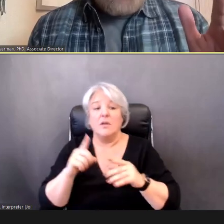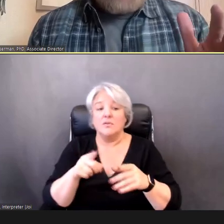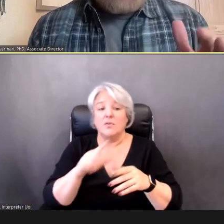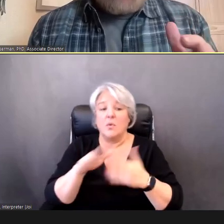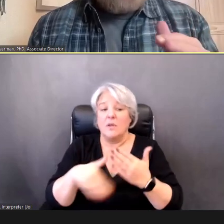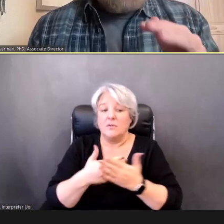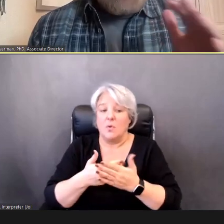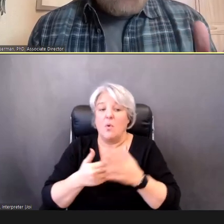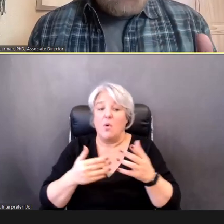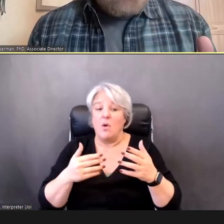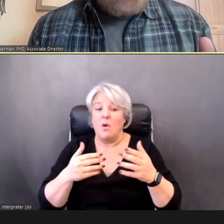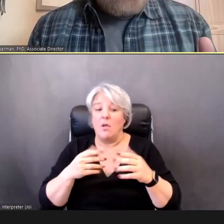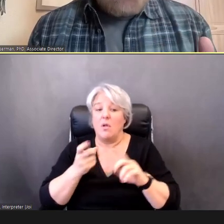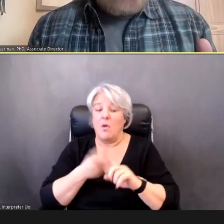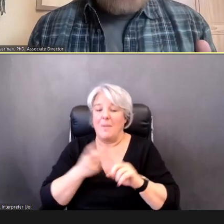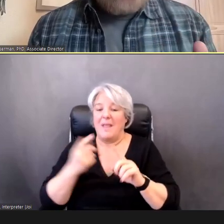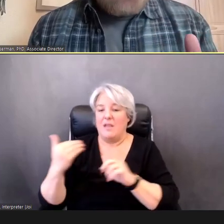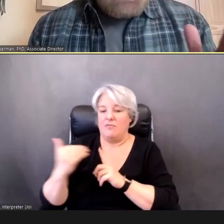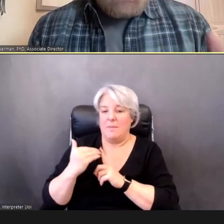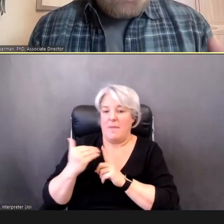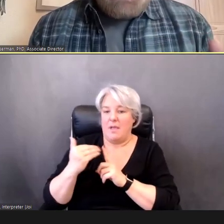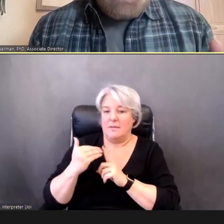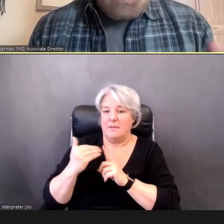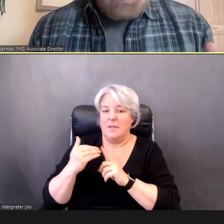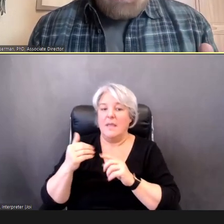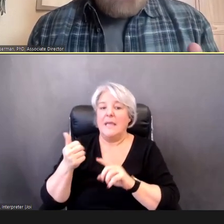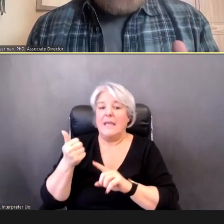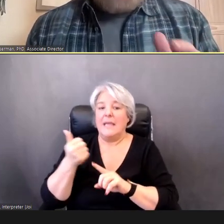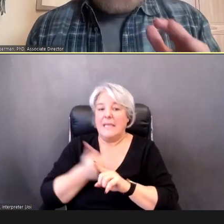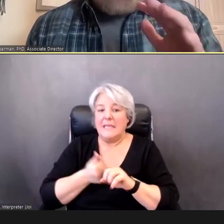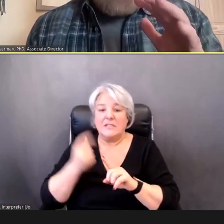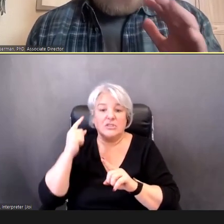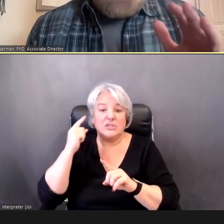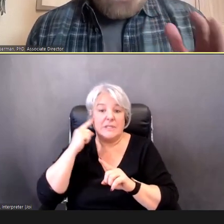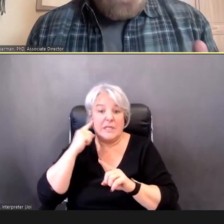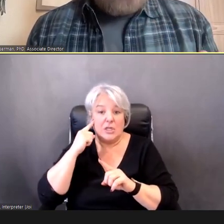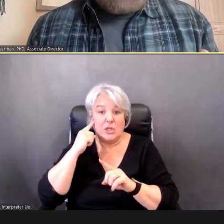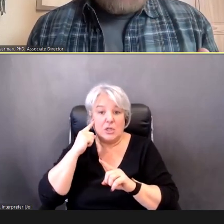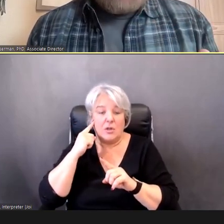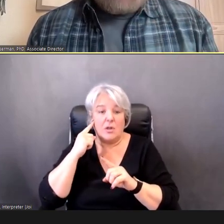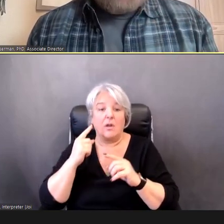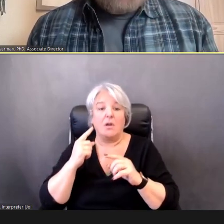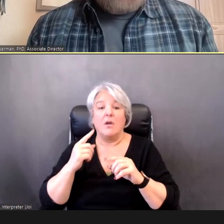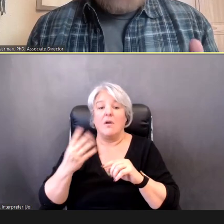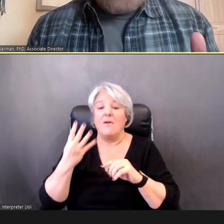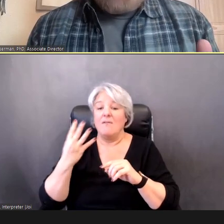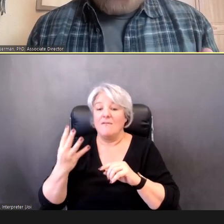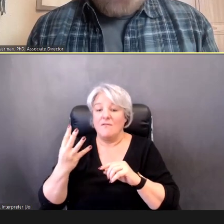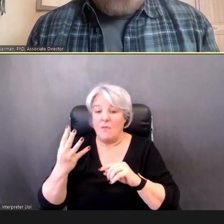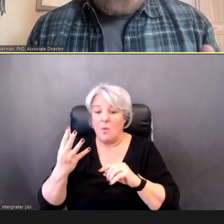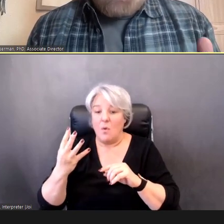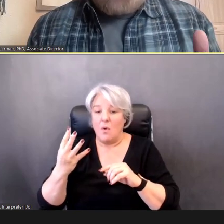reminder that for each ear, up to four presentations of the tone can be made, at each frequency level.